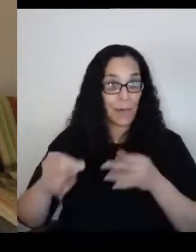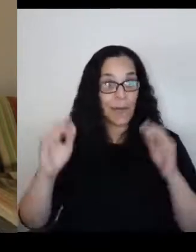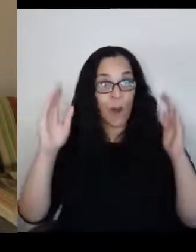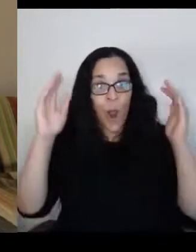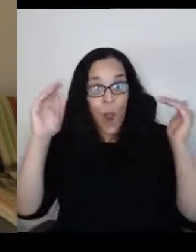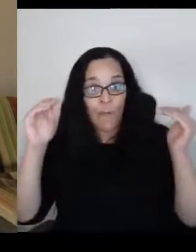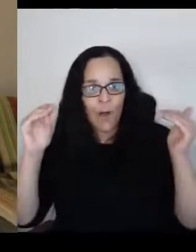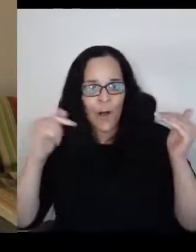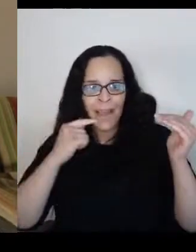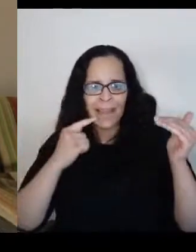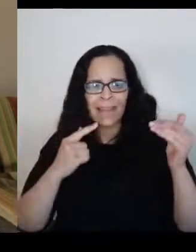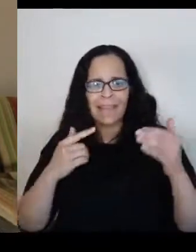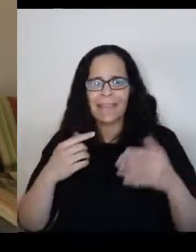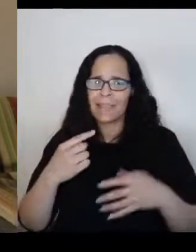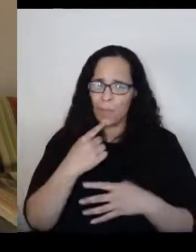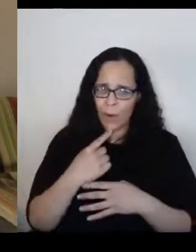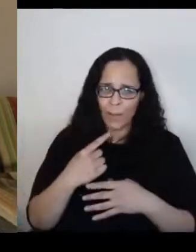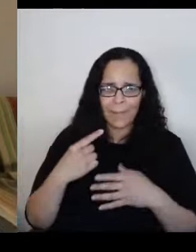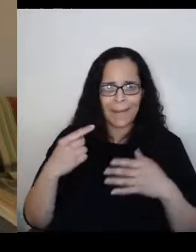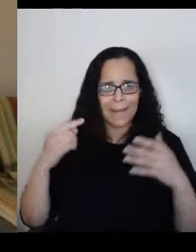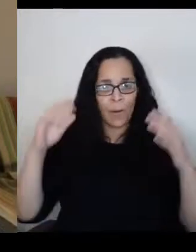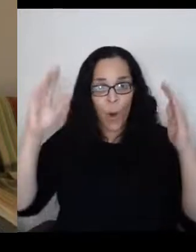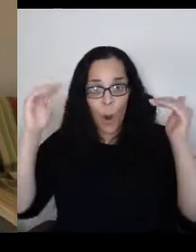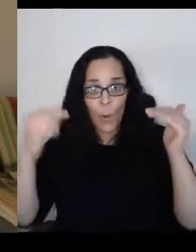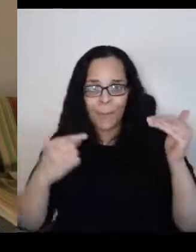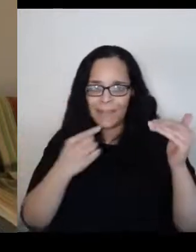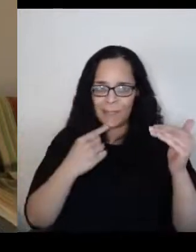and that is how many of the people there lived